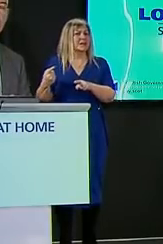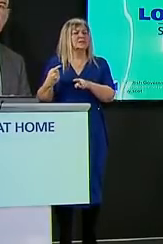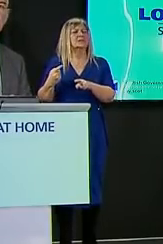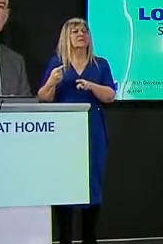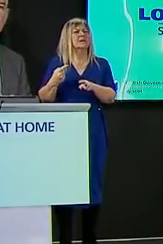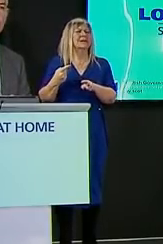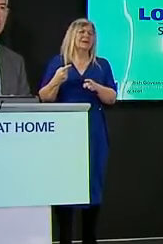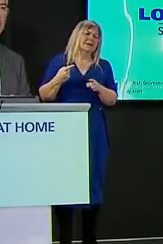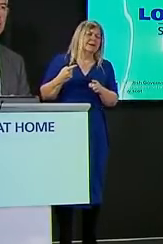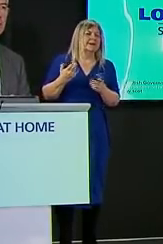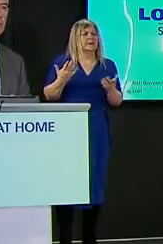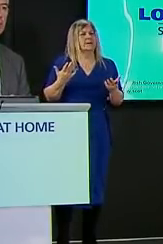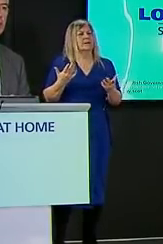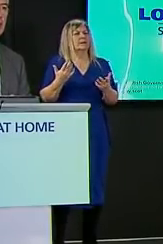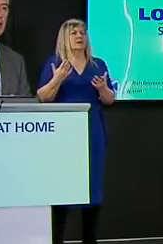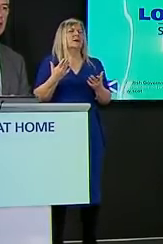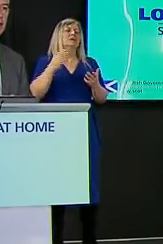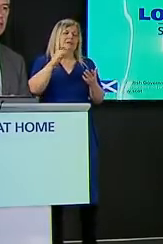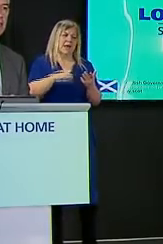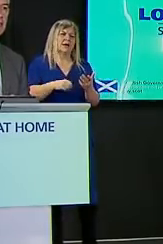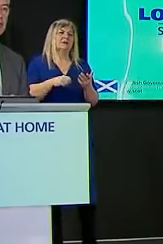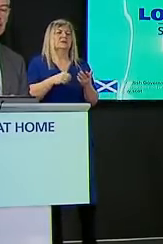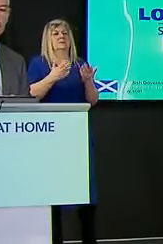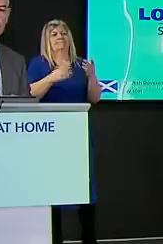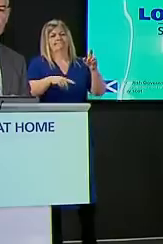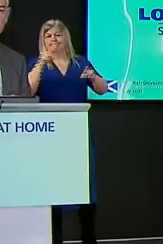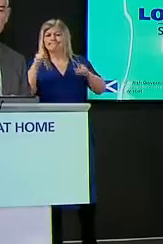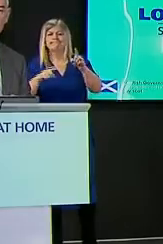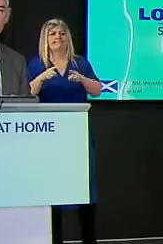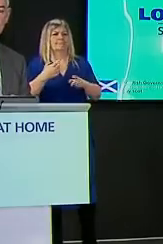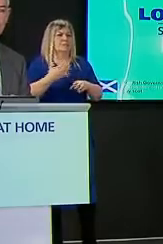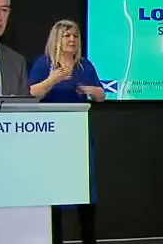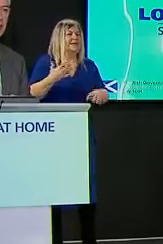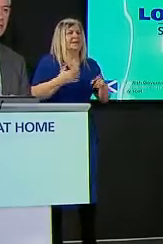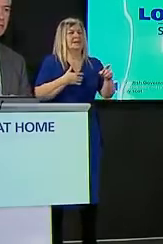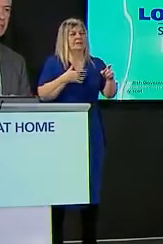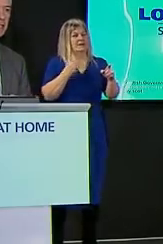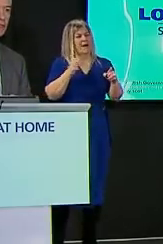immediacy when we test people there's the devices such as lateral flow devices that give test